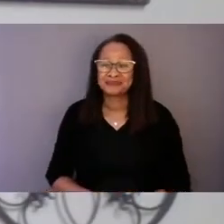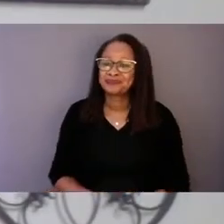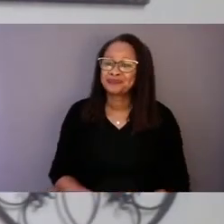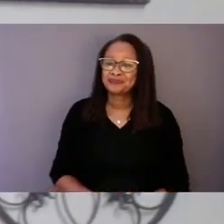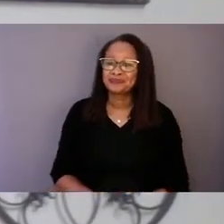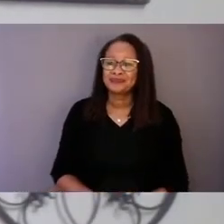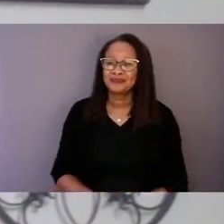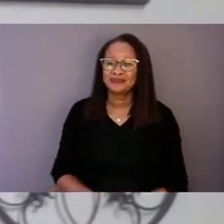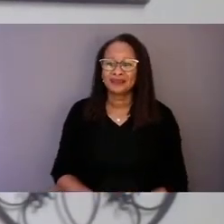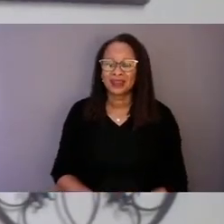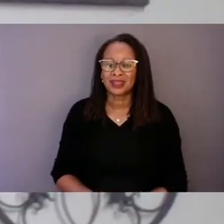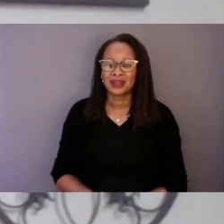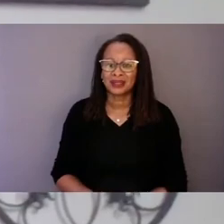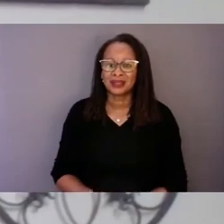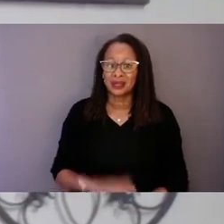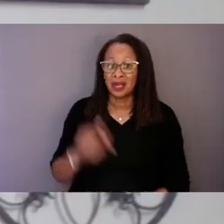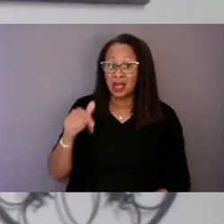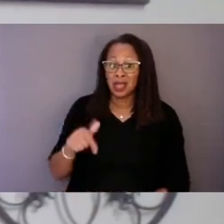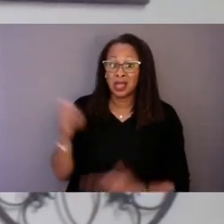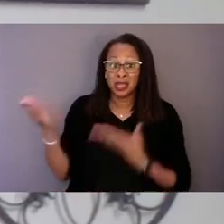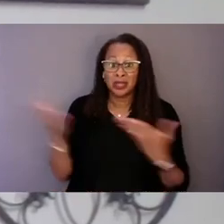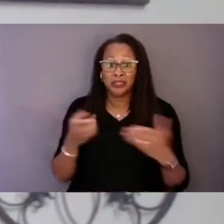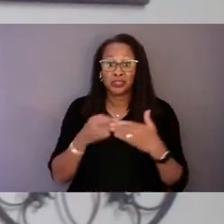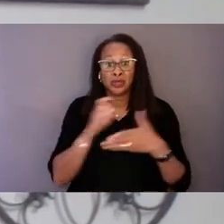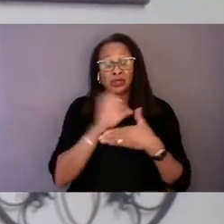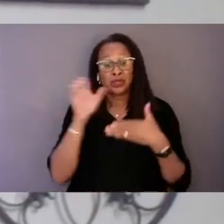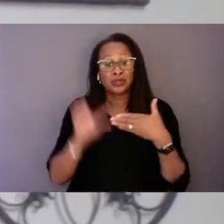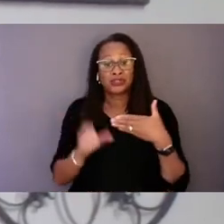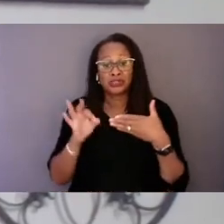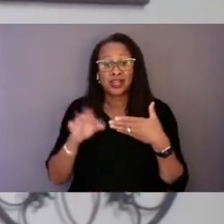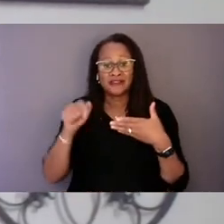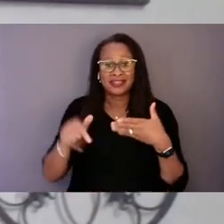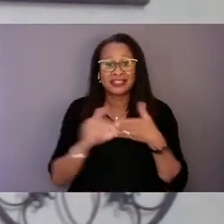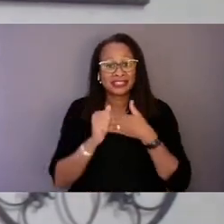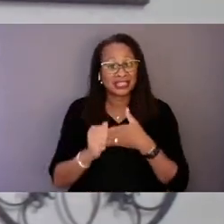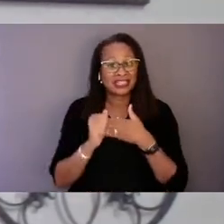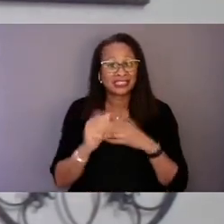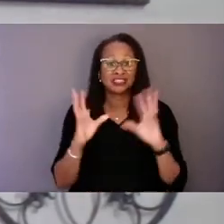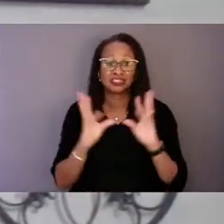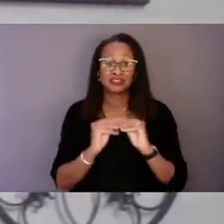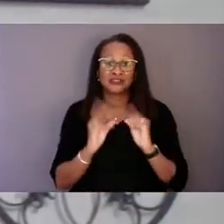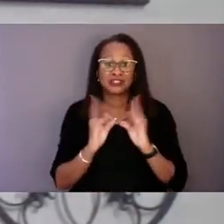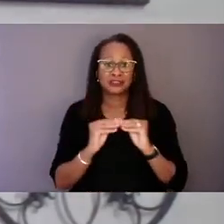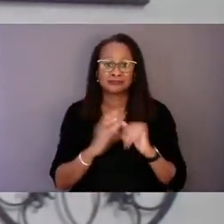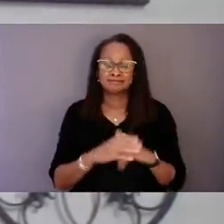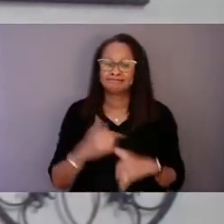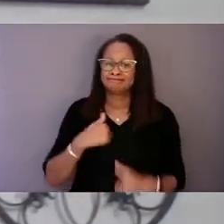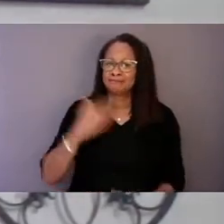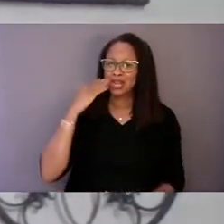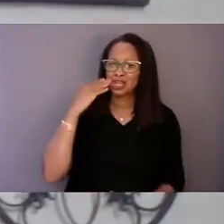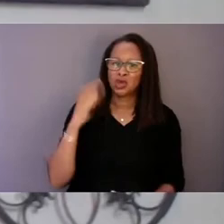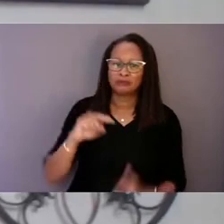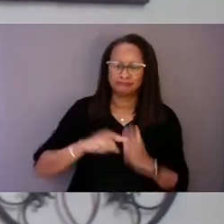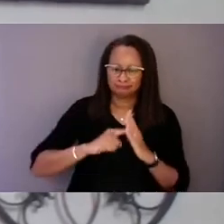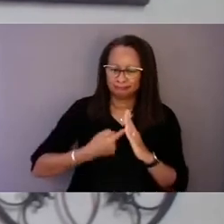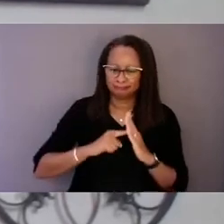This brings us to the conclusion of this leadership convening. I know that this was just the beginning and there was so much that we wanted to cover